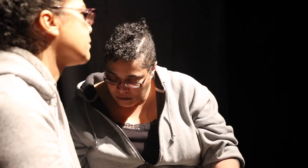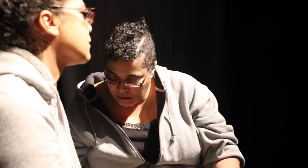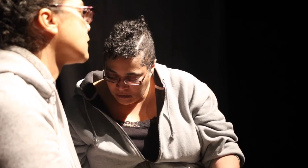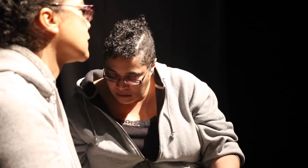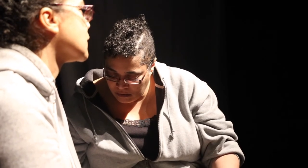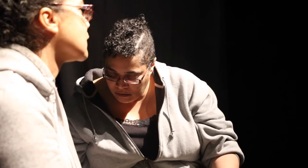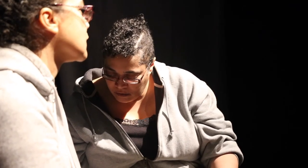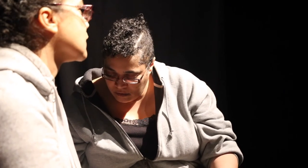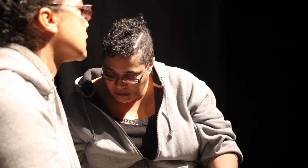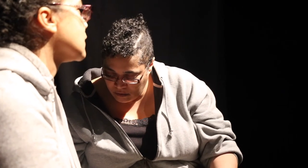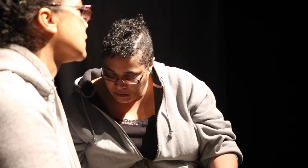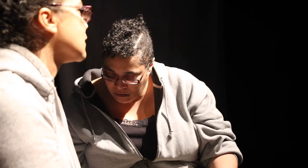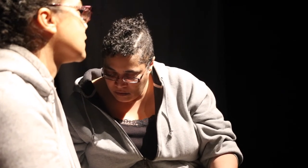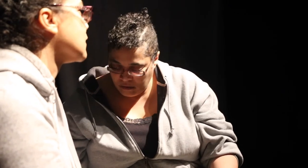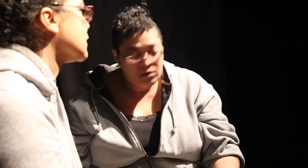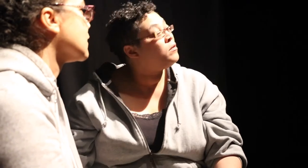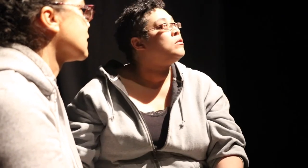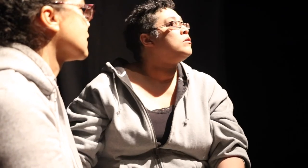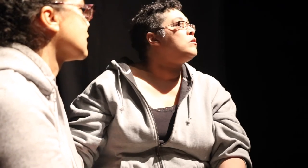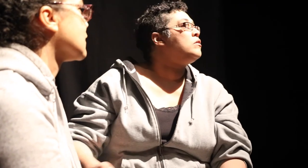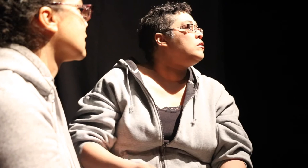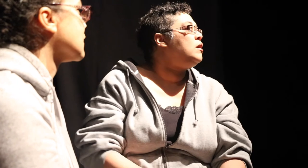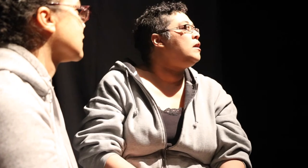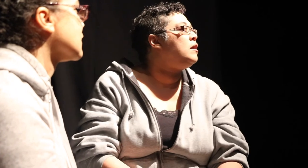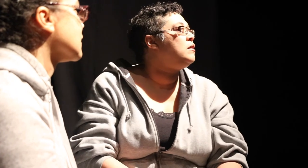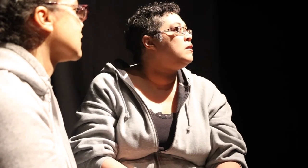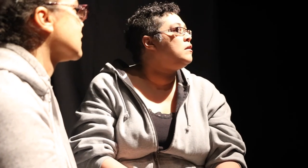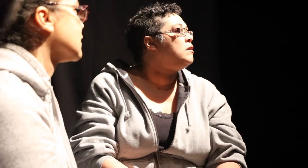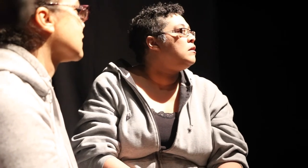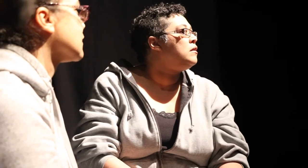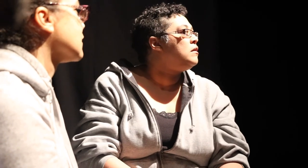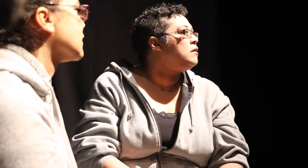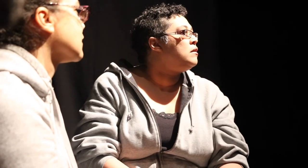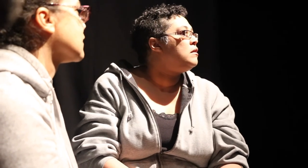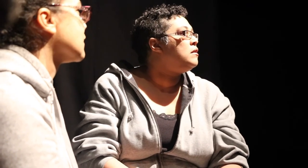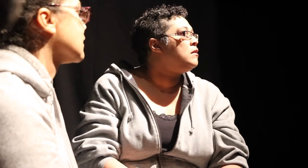that communication and then where does that break? Or where does it reach its point of...